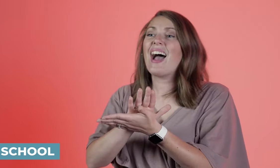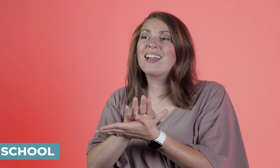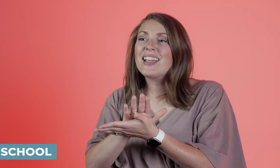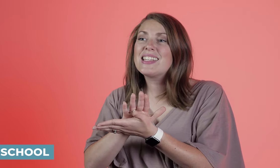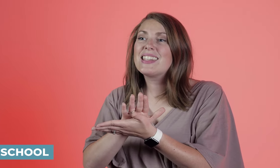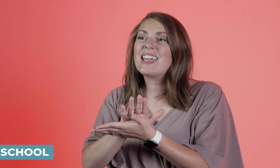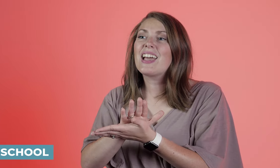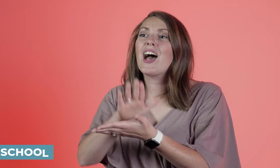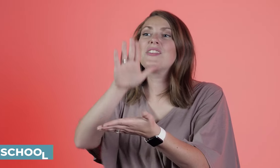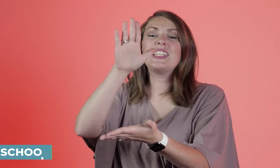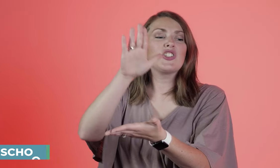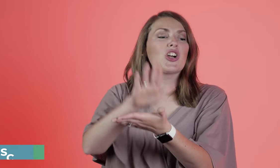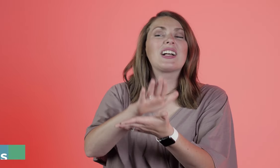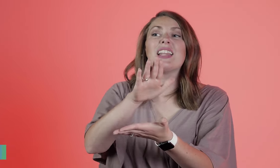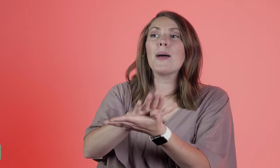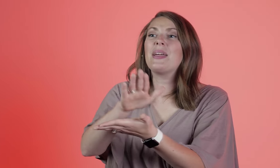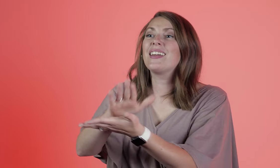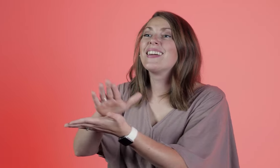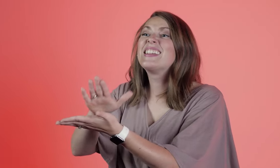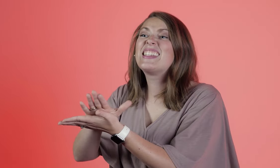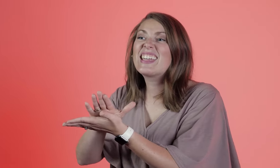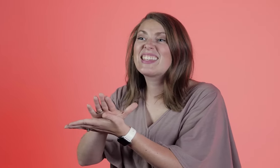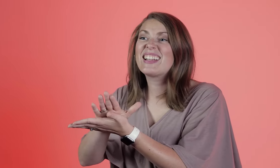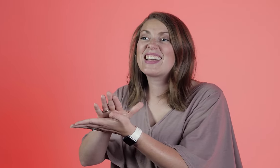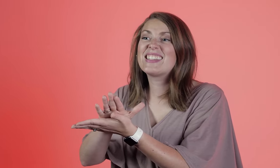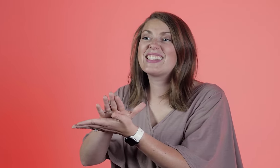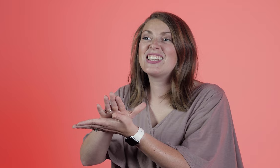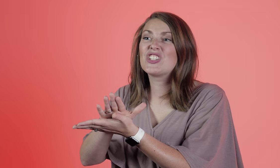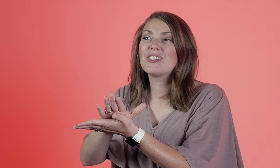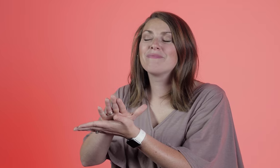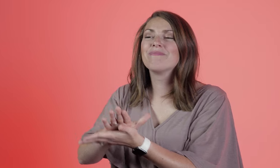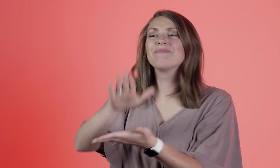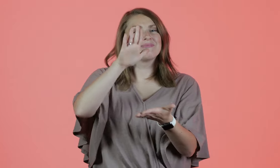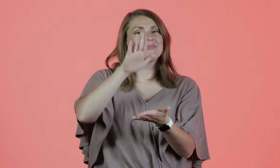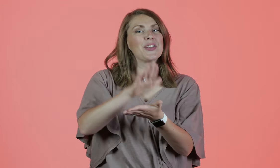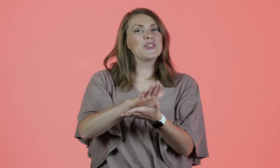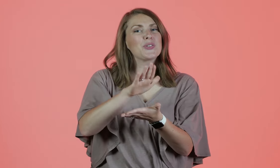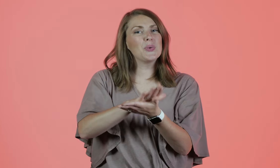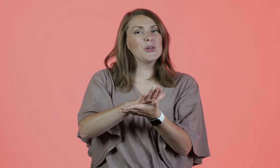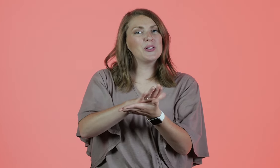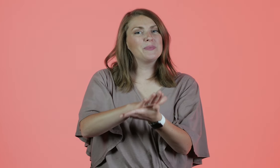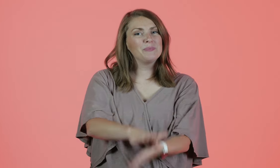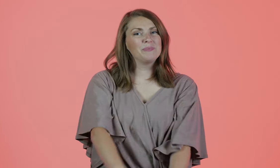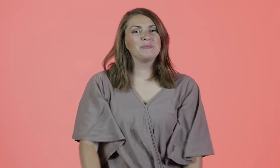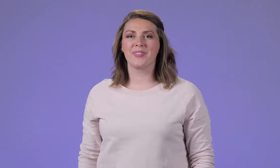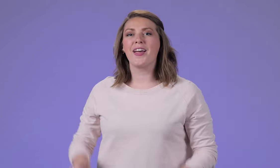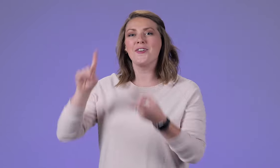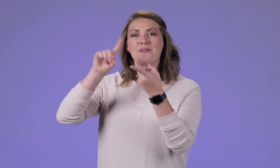I like to think of a teacher clapping to get the classes attention. School